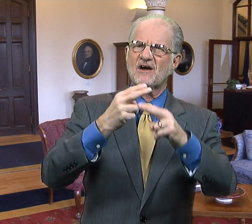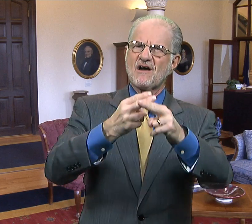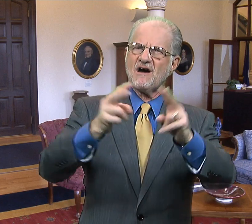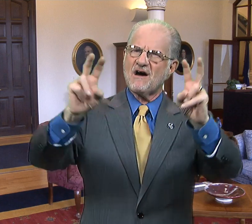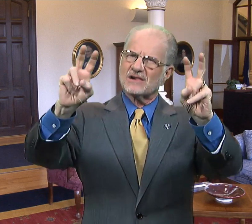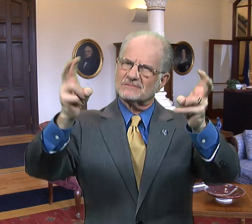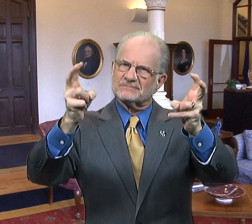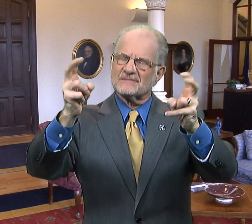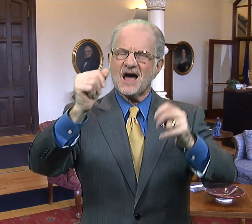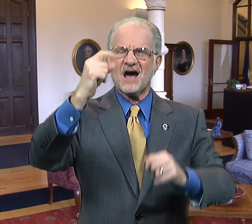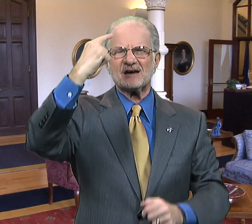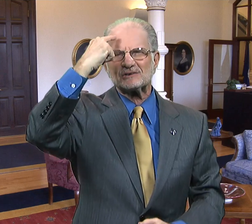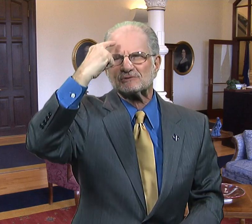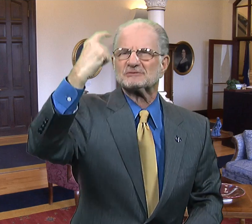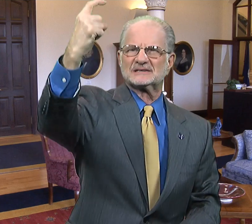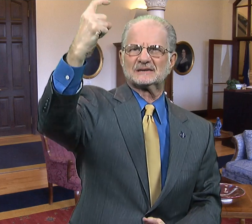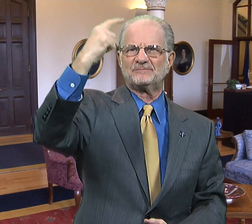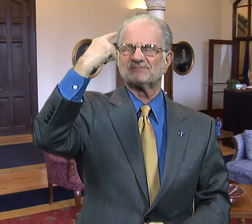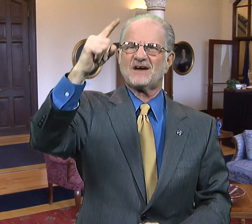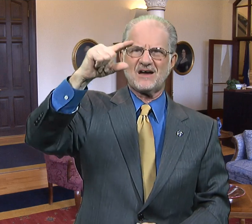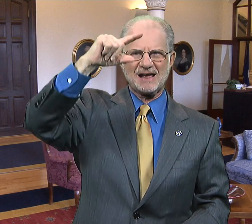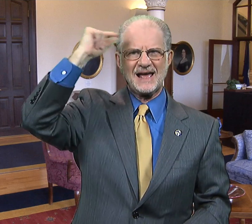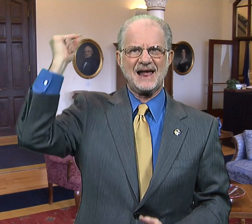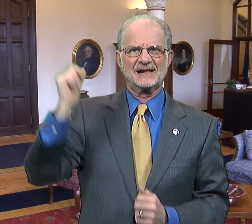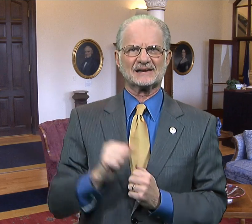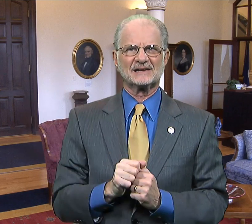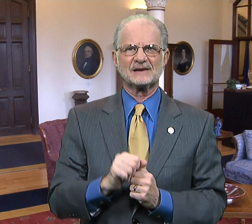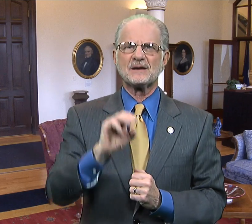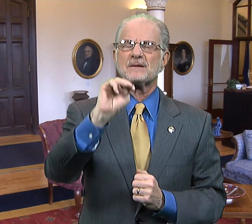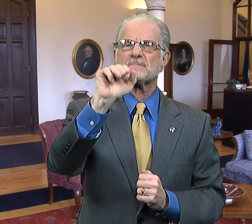called "A Dream for Gallaudet."